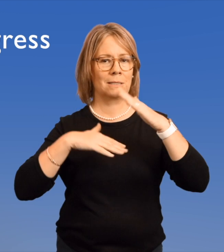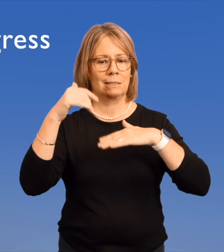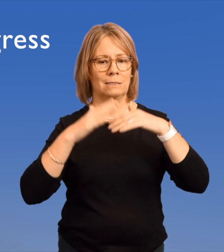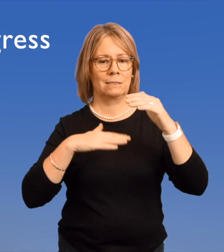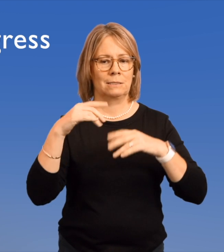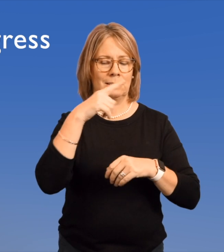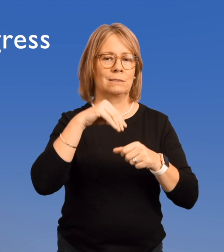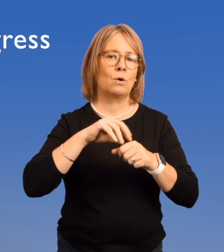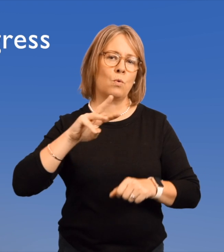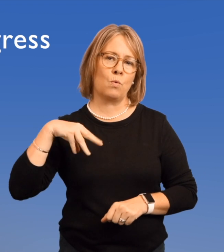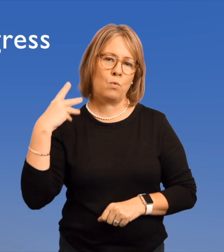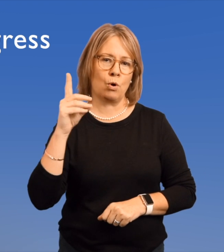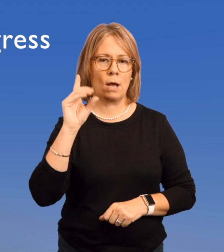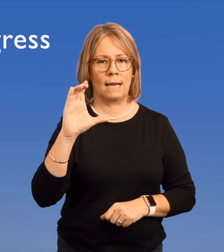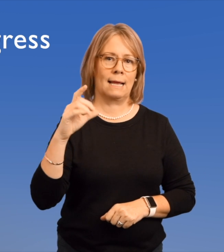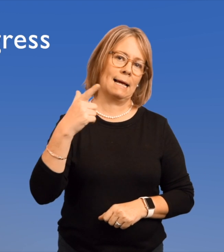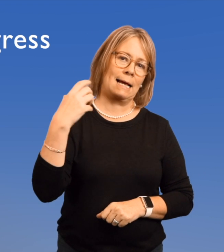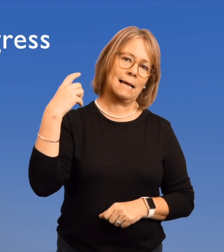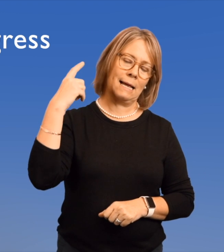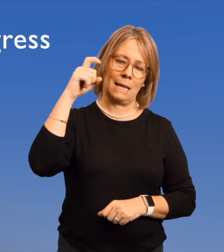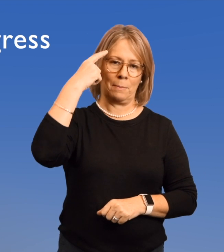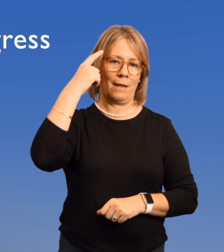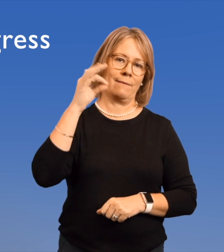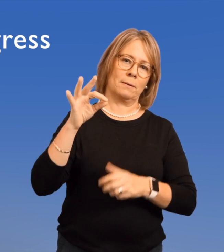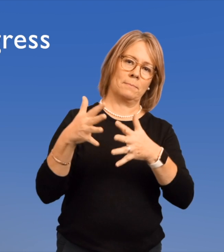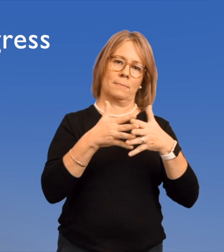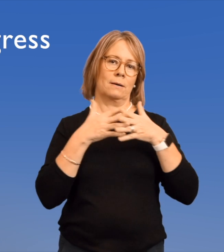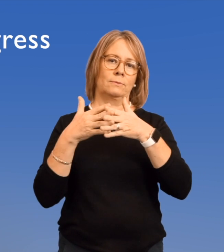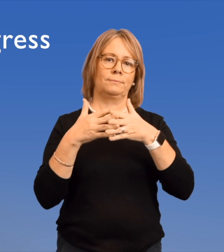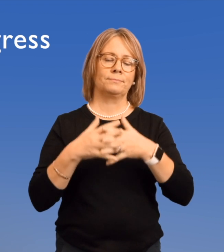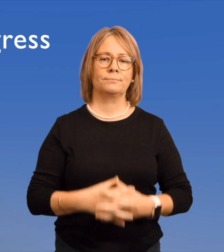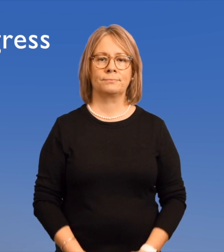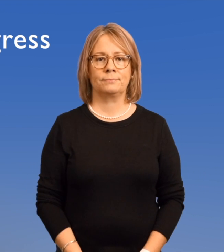in Washington, D.C., the capital of America.